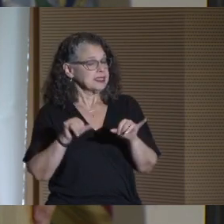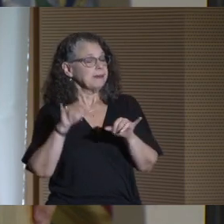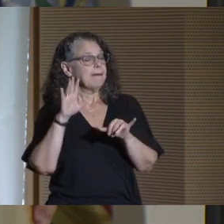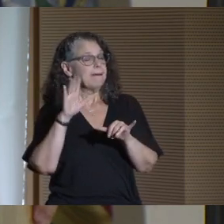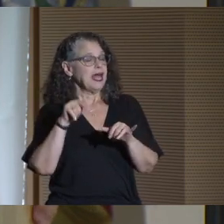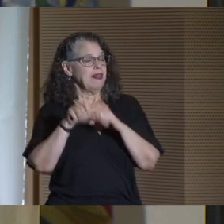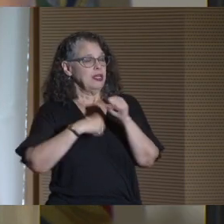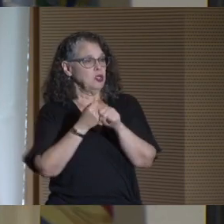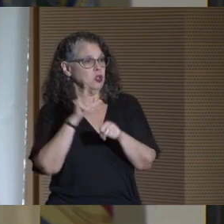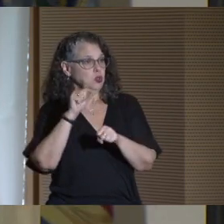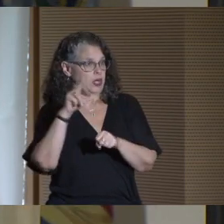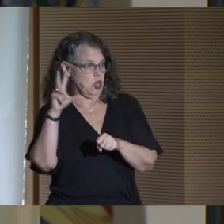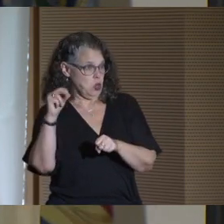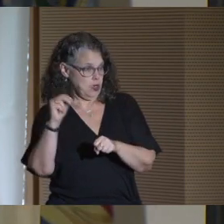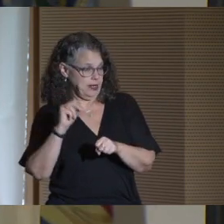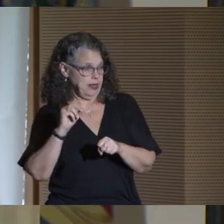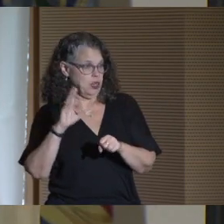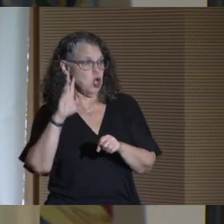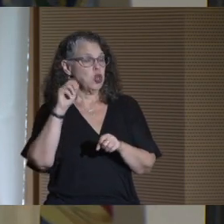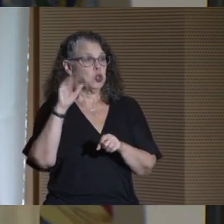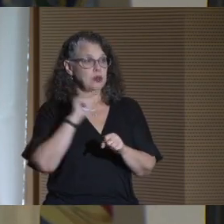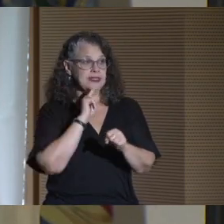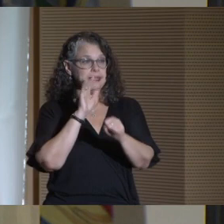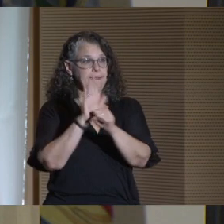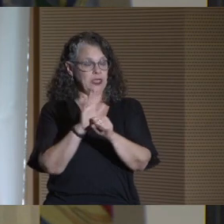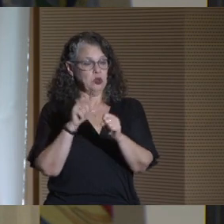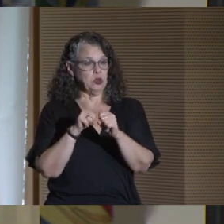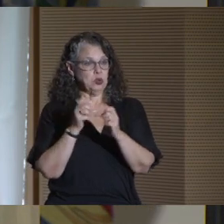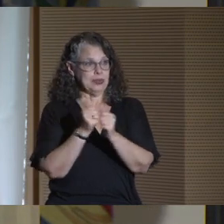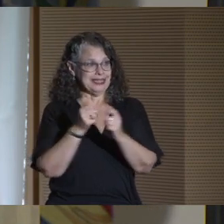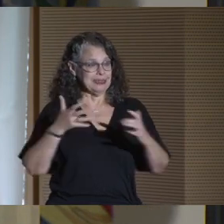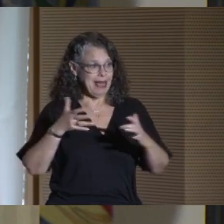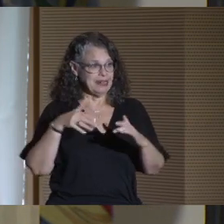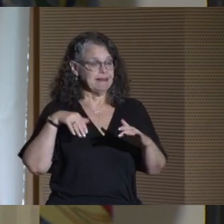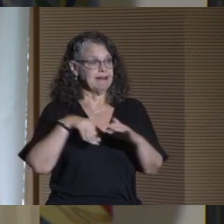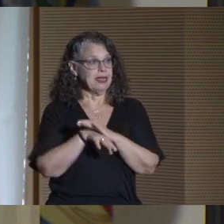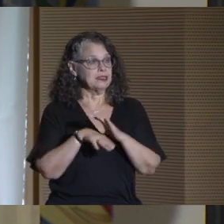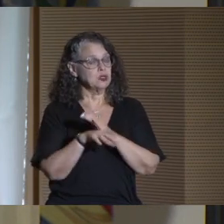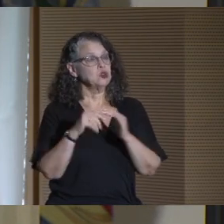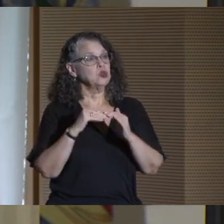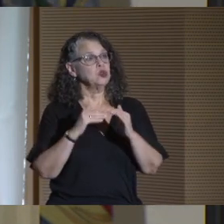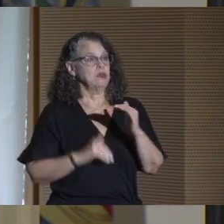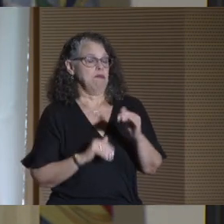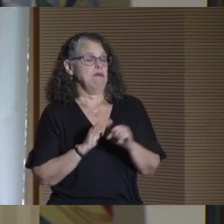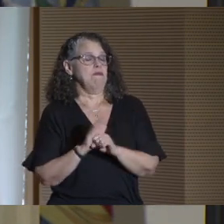A CUNY commitment to expanding access to underrepresented students,